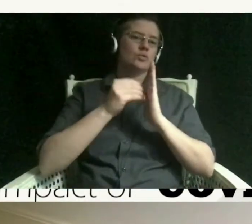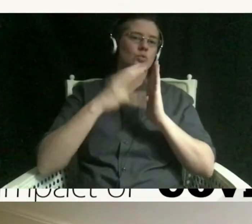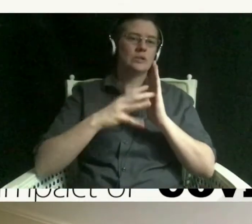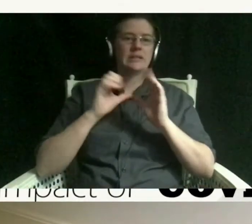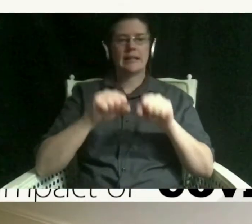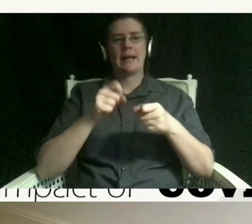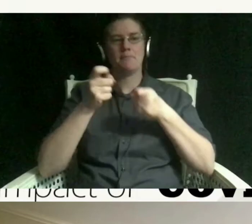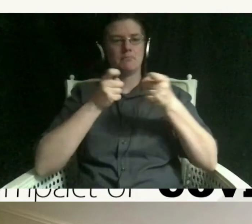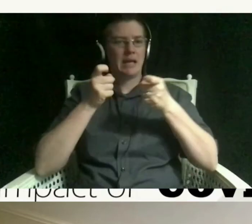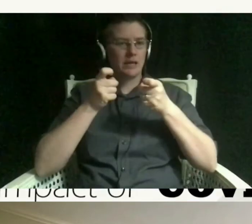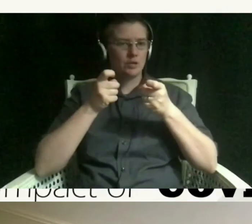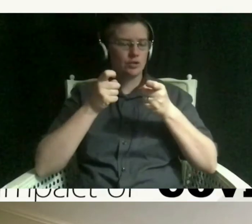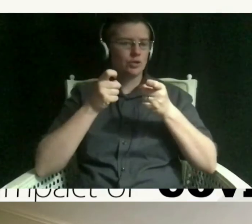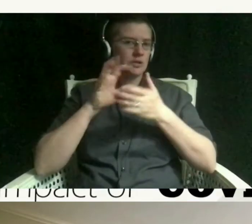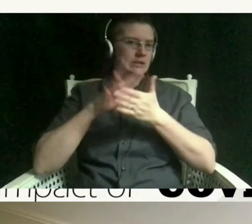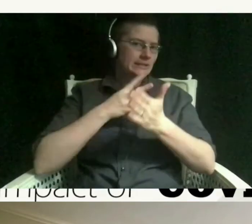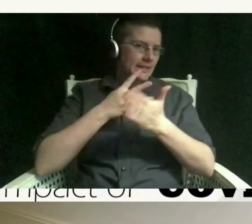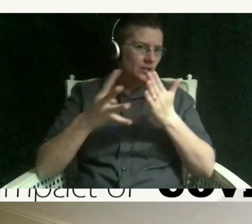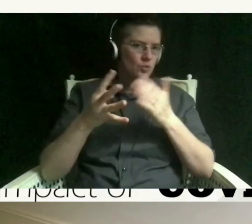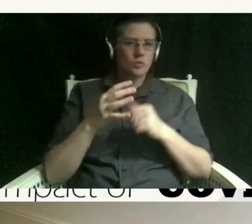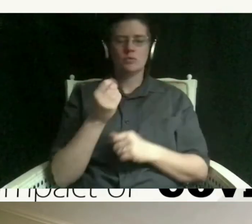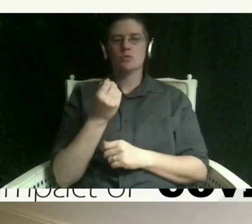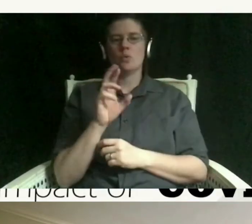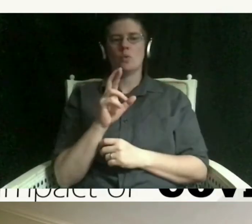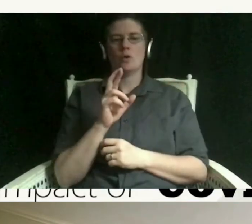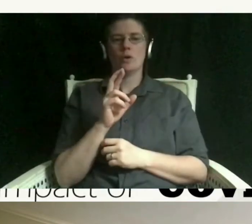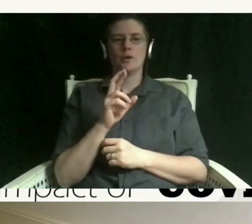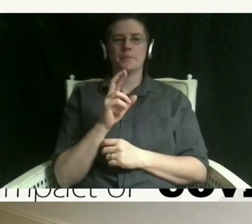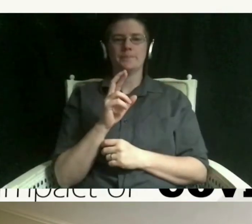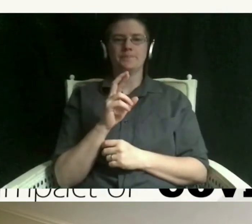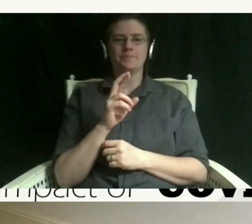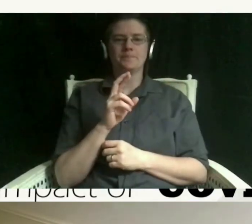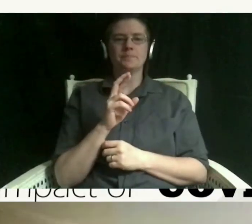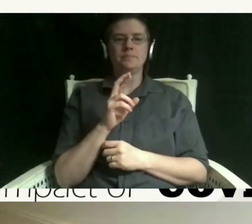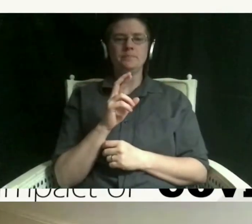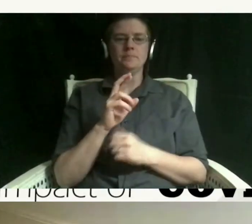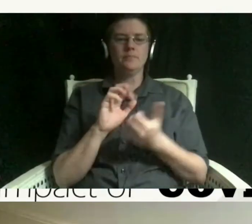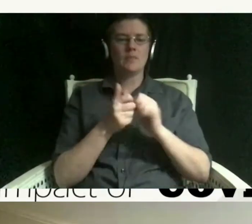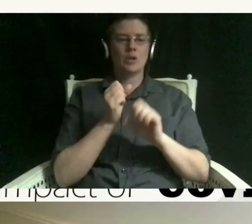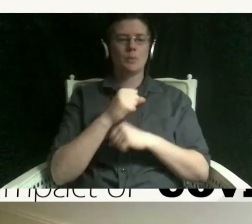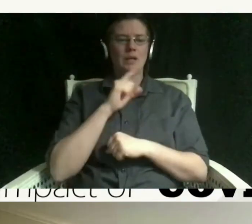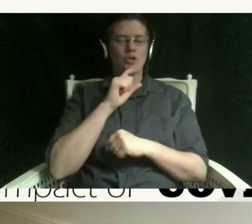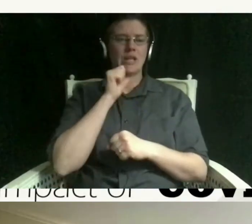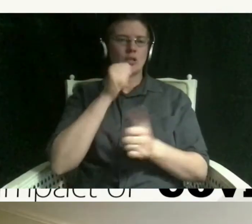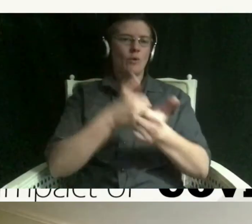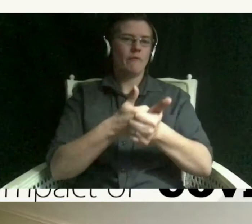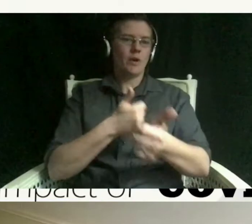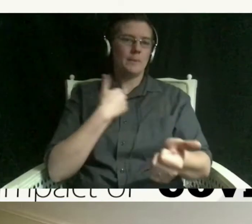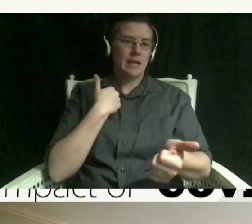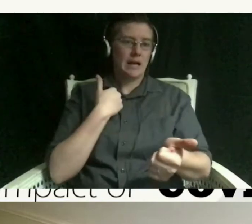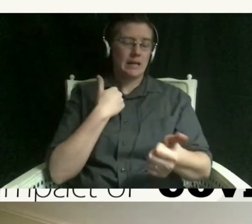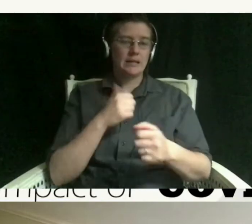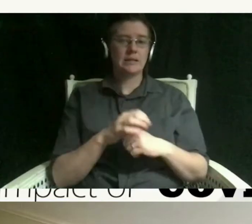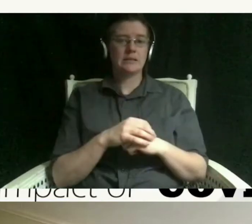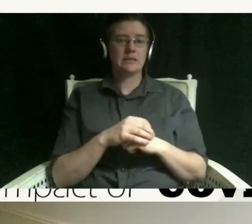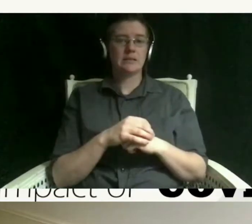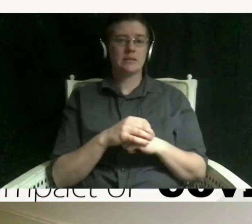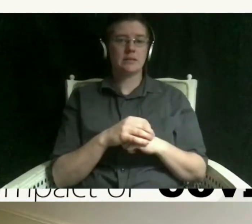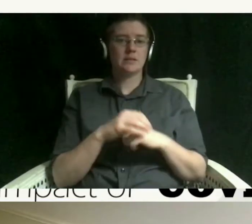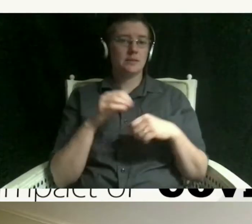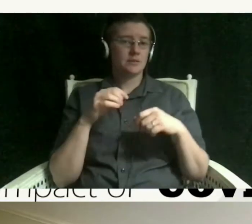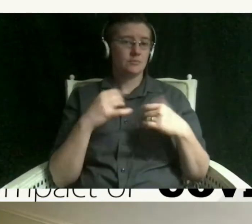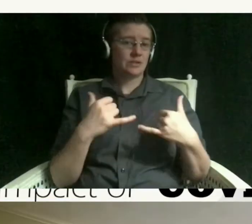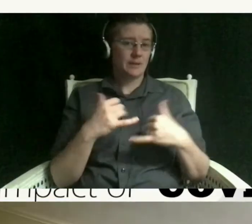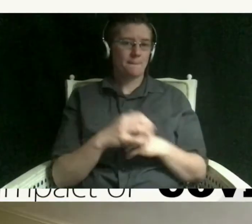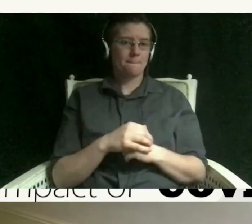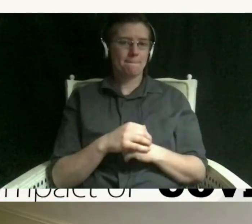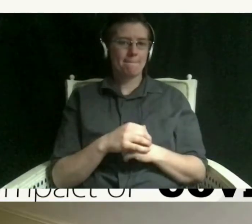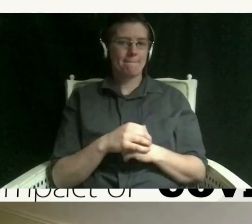or how they can make sure um they don't fall behind during these times yeah so you know